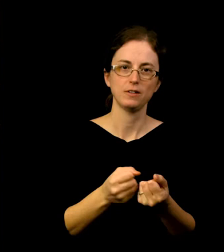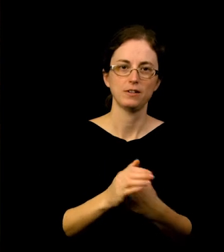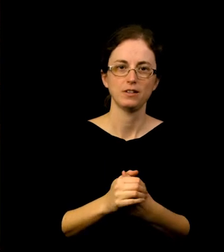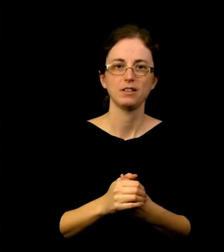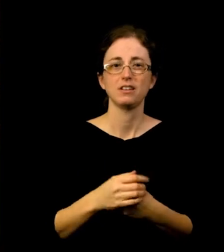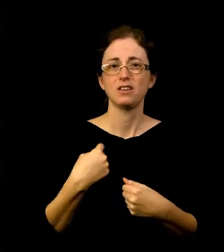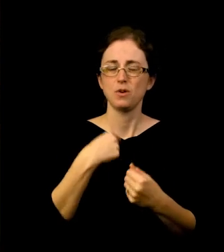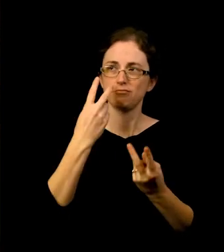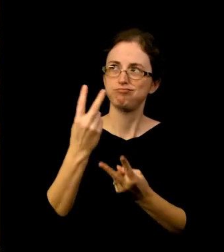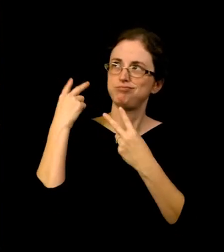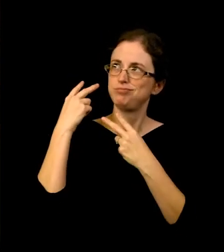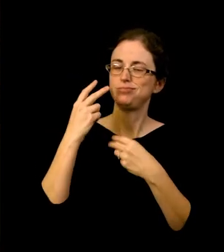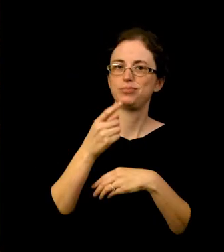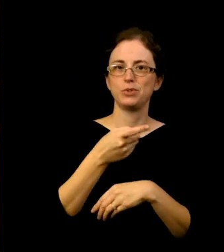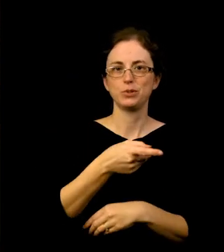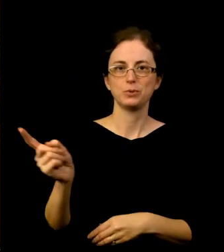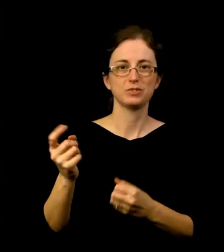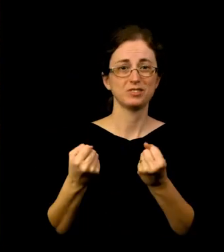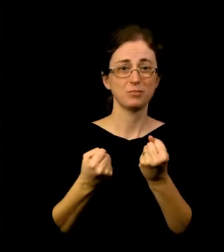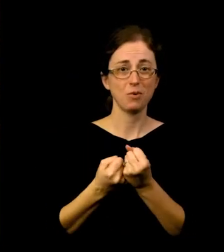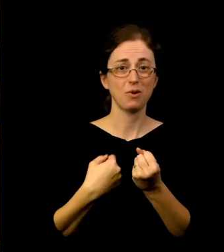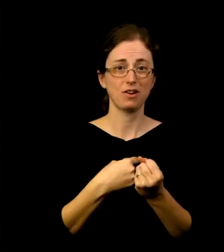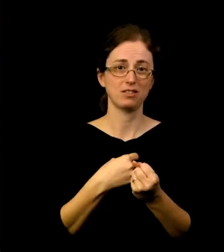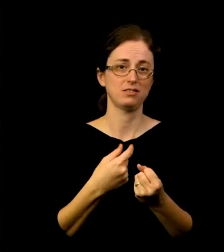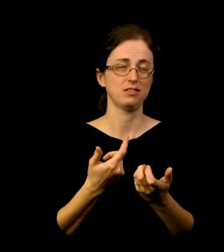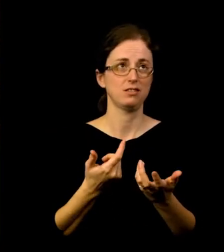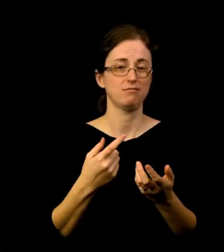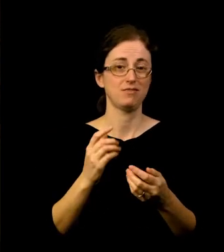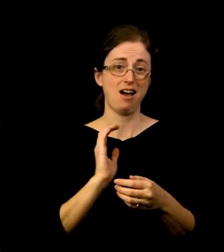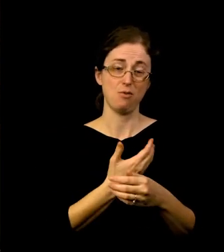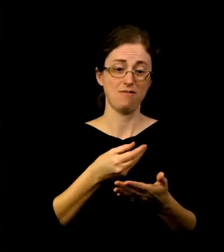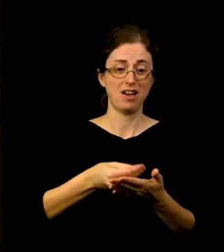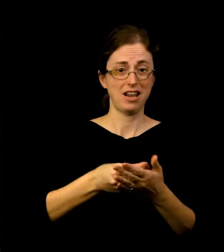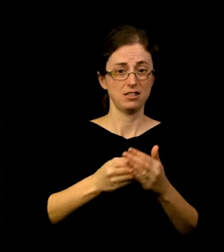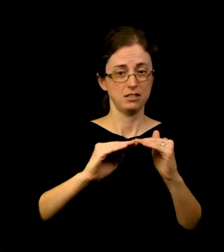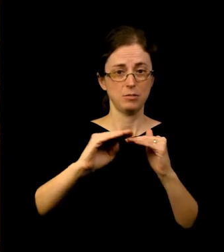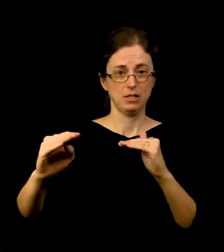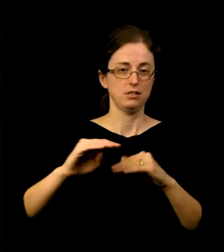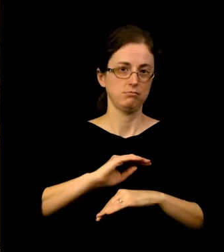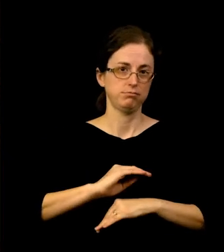on our mission and financial stability, a few highlights come to mind. 66% of